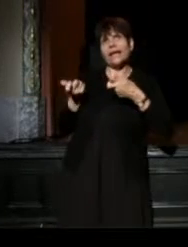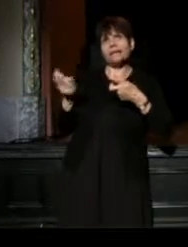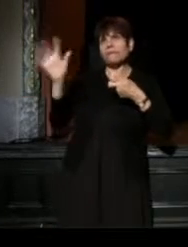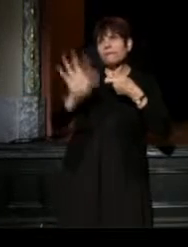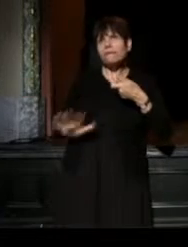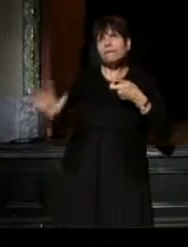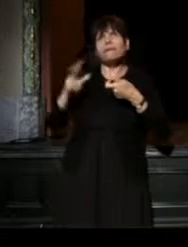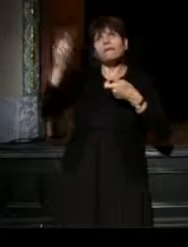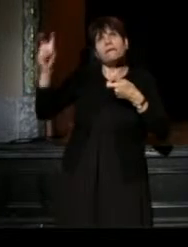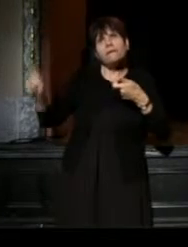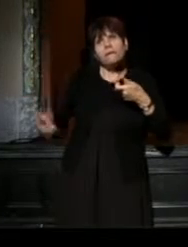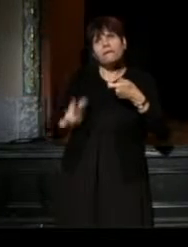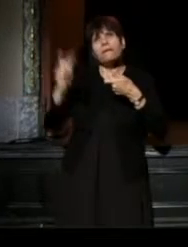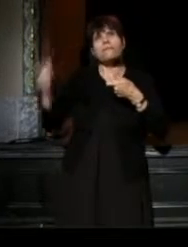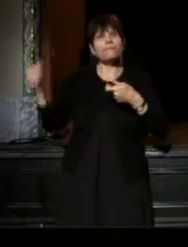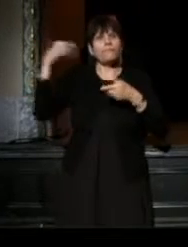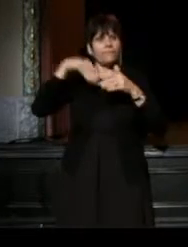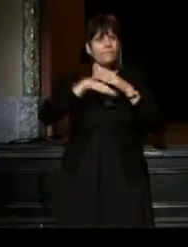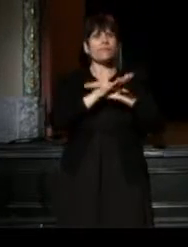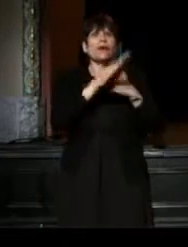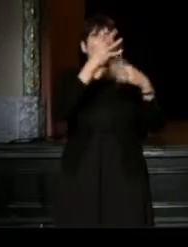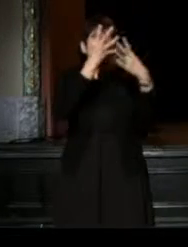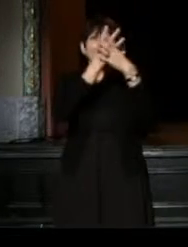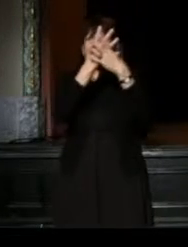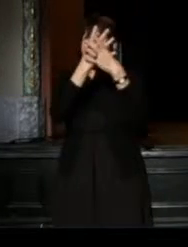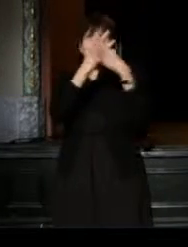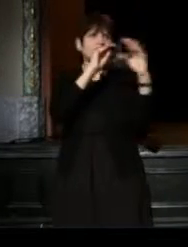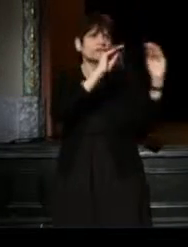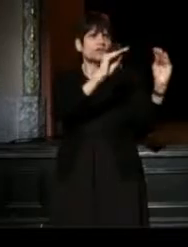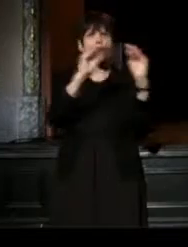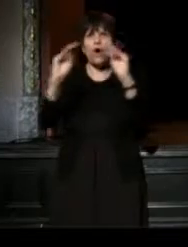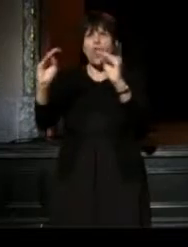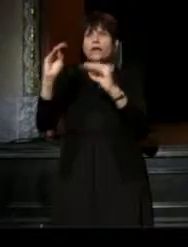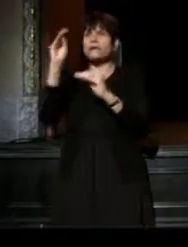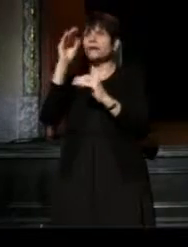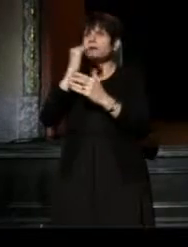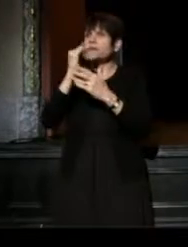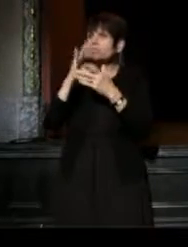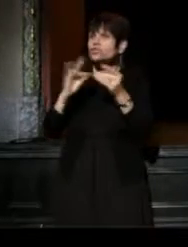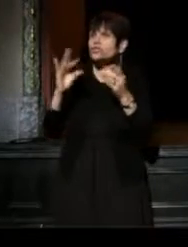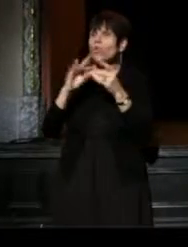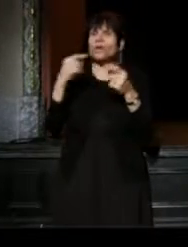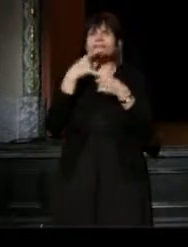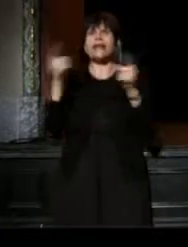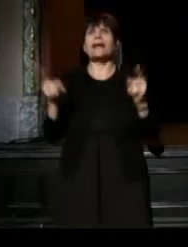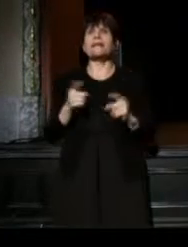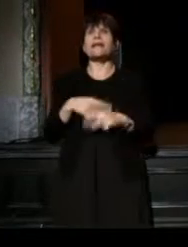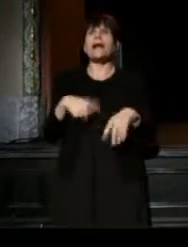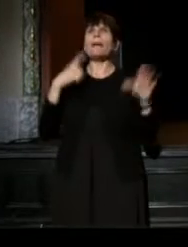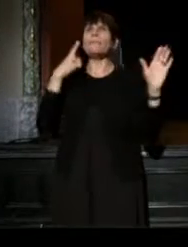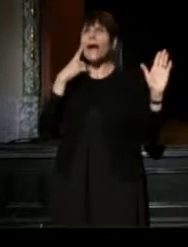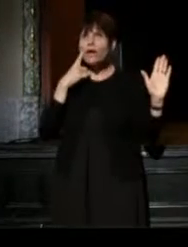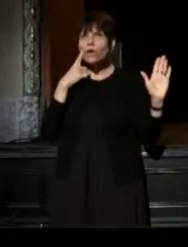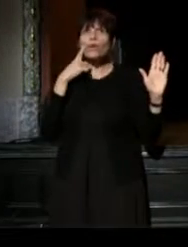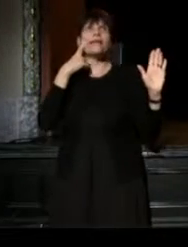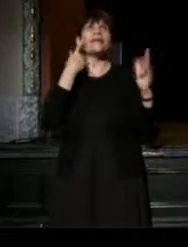I was sent into the dark of prisons where I taught the art of storytelling, bearing witness, testifying, and exploring ways